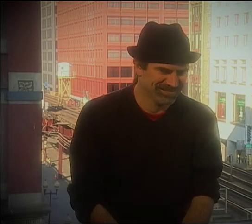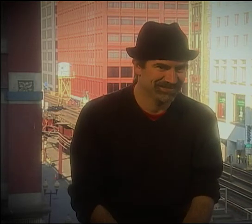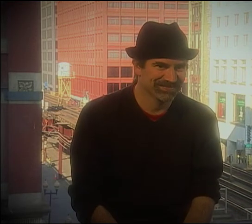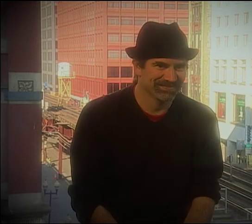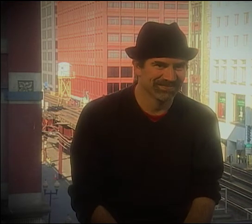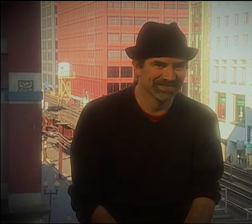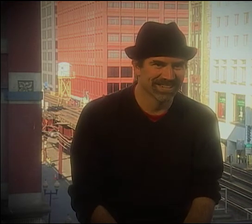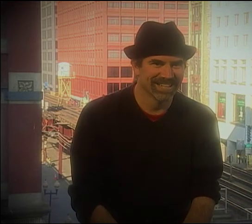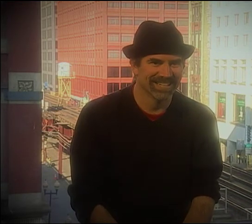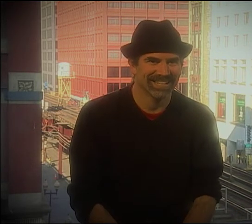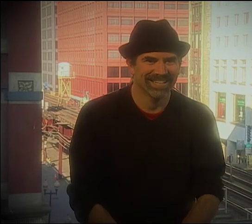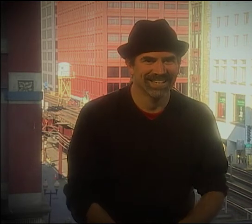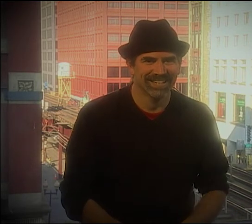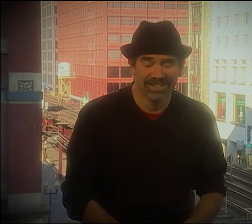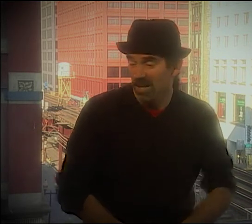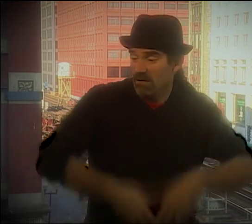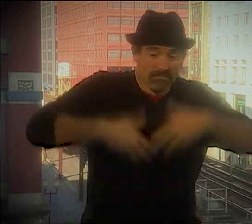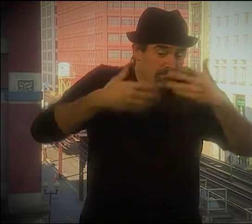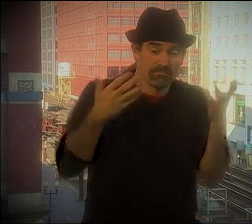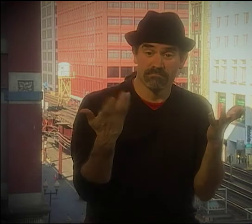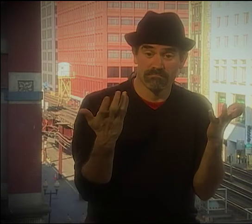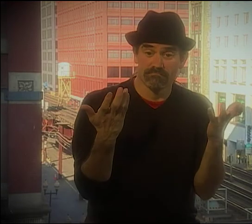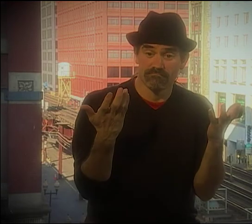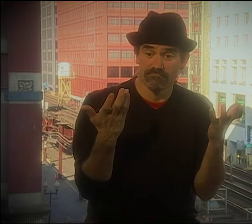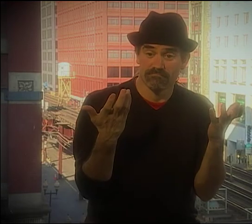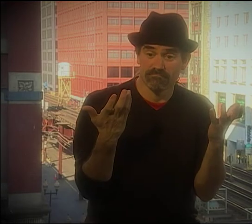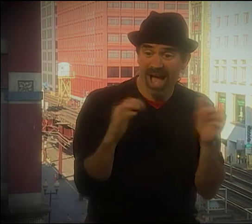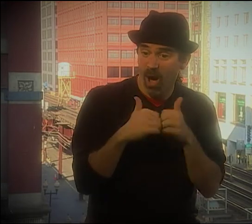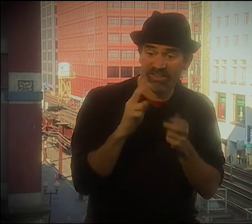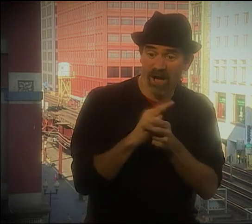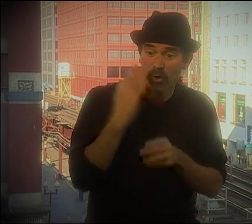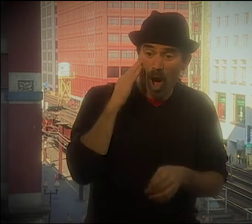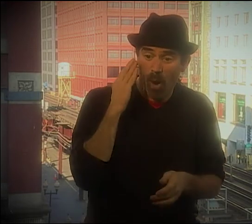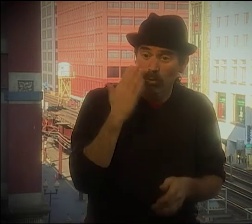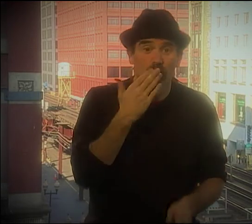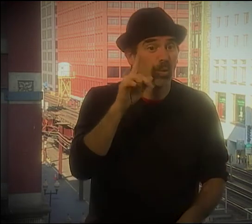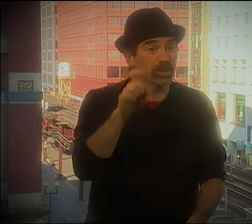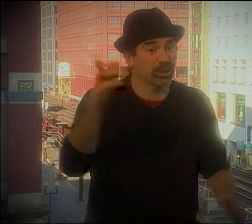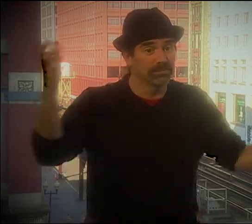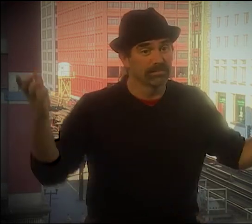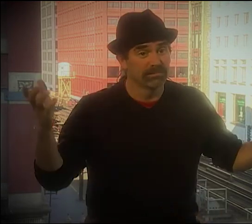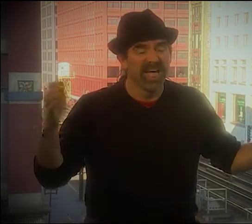BECOMES INSIDE YOU AS A HEARTBEAT AND UNDERSTANDING, AND THAT'S WHAT POETRY IS!